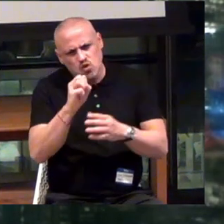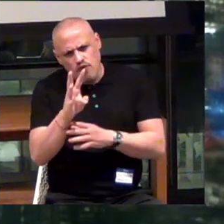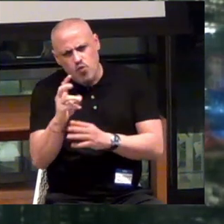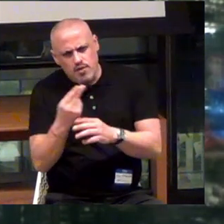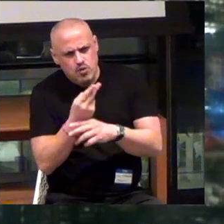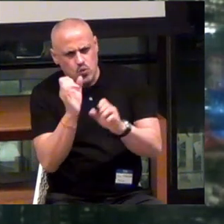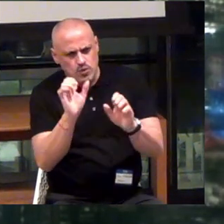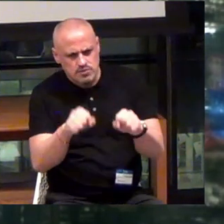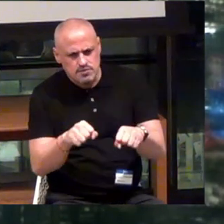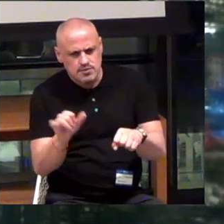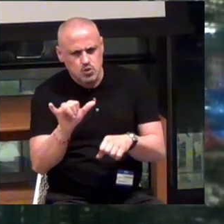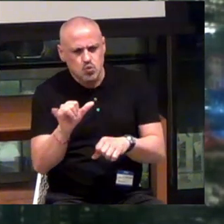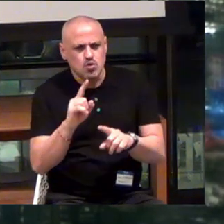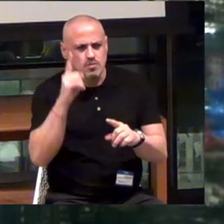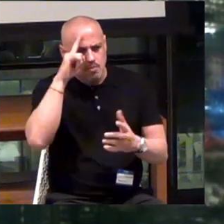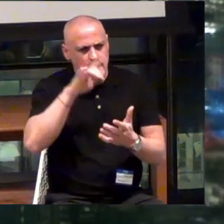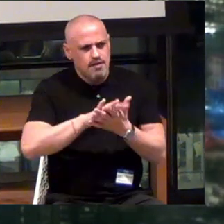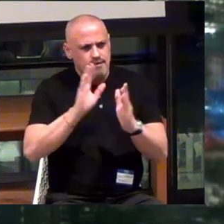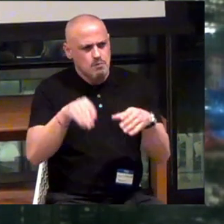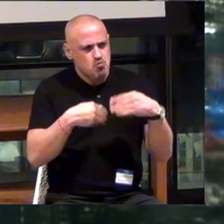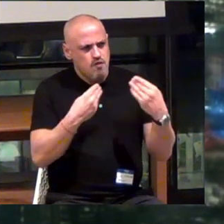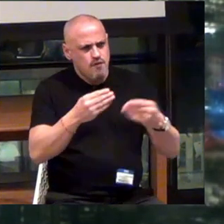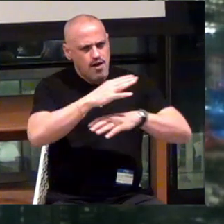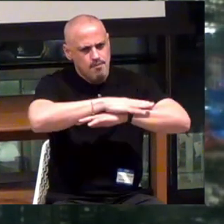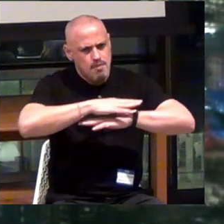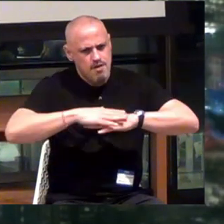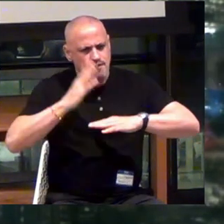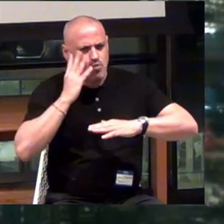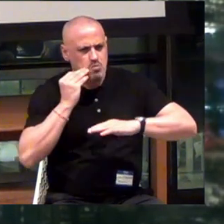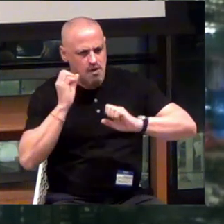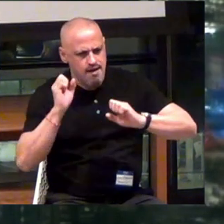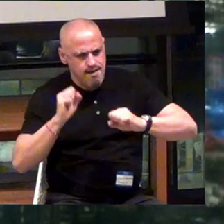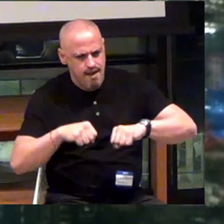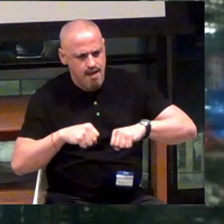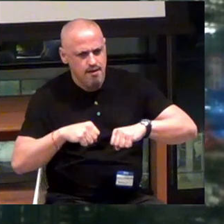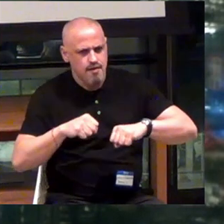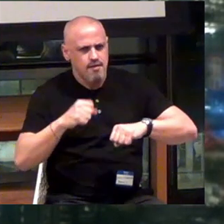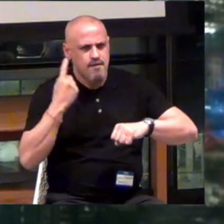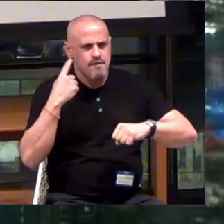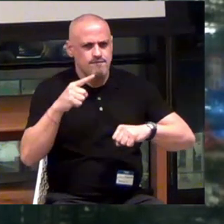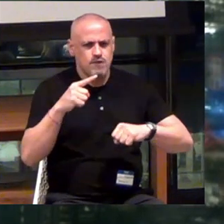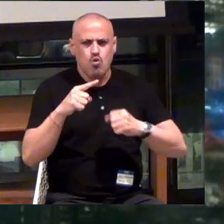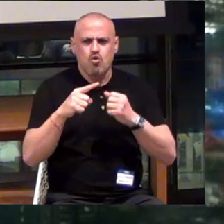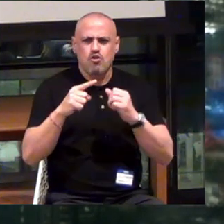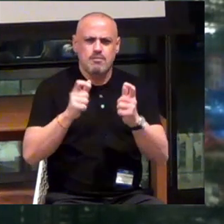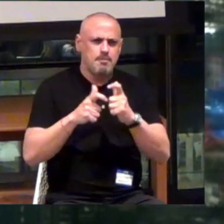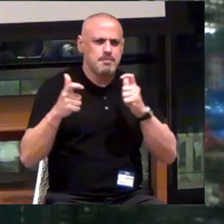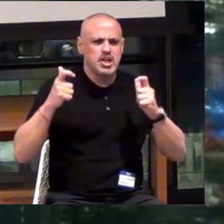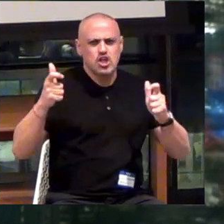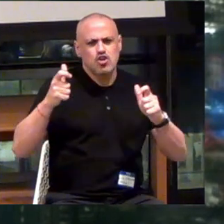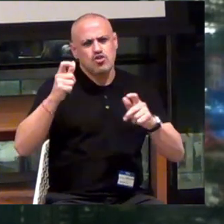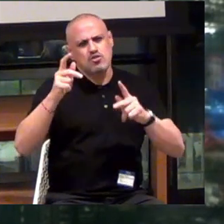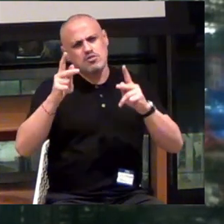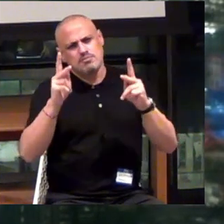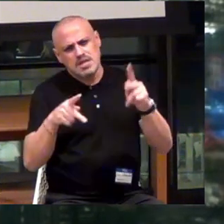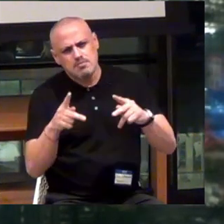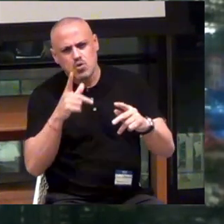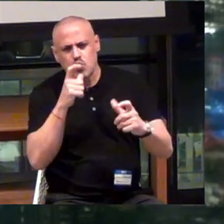Which we believe could provide a platform experience to larger entities that might want to integrate it.